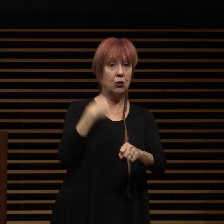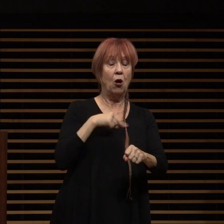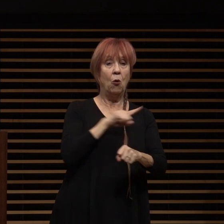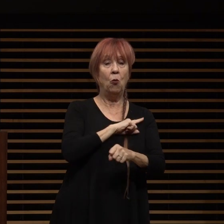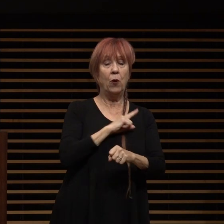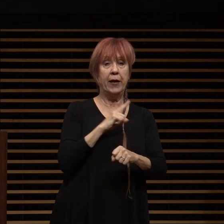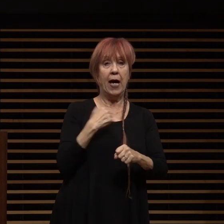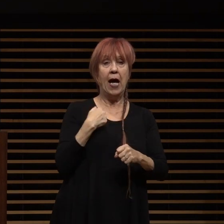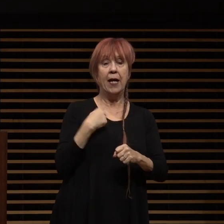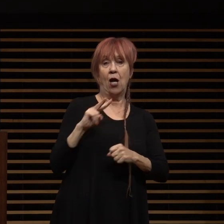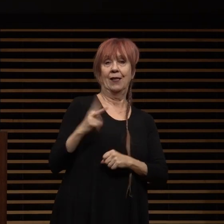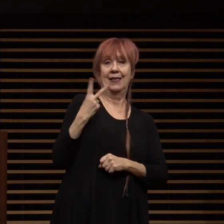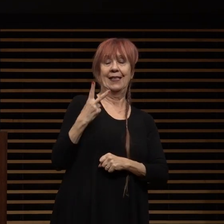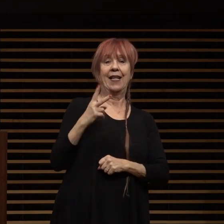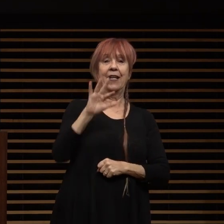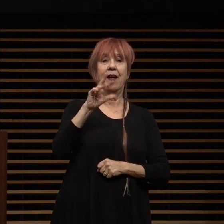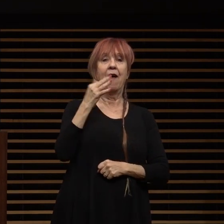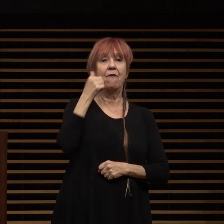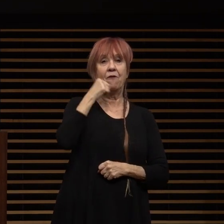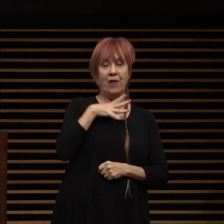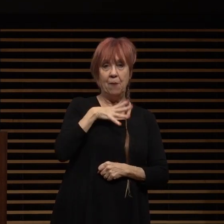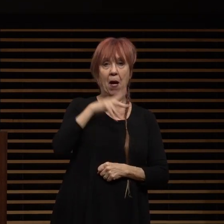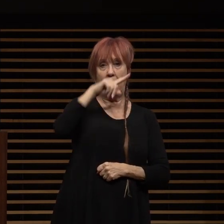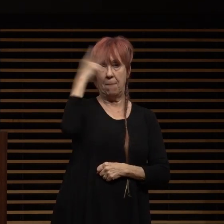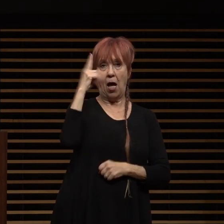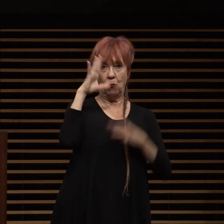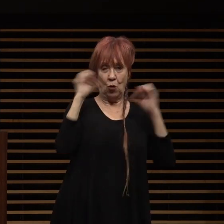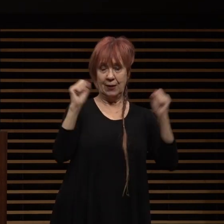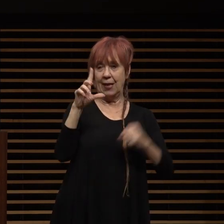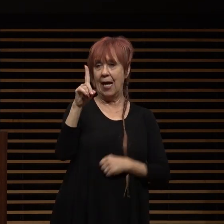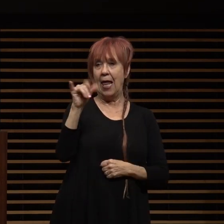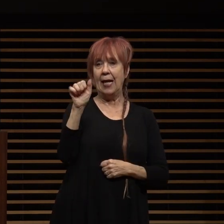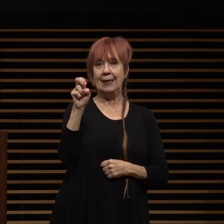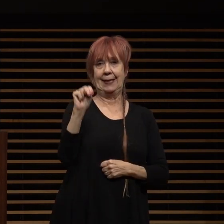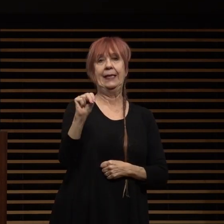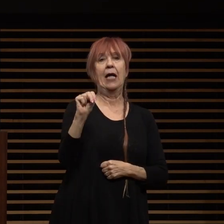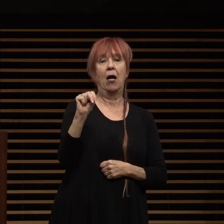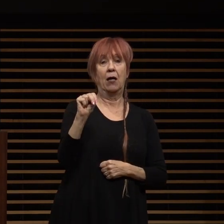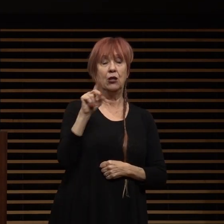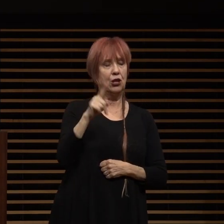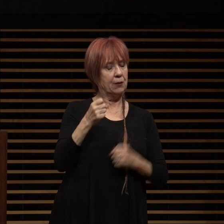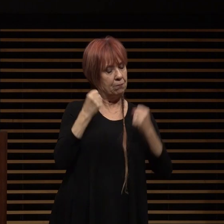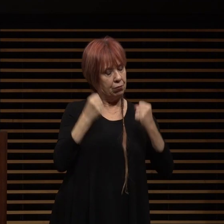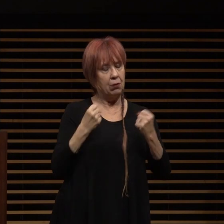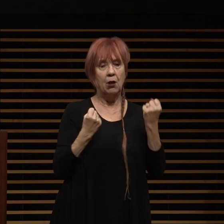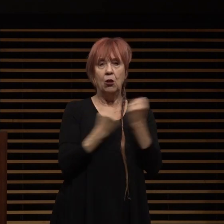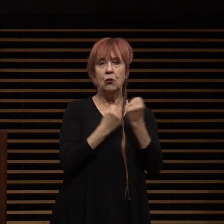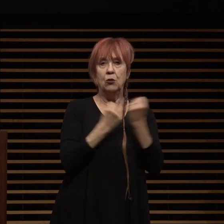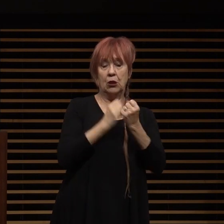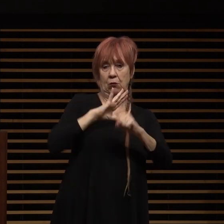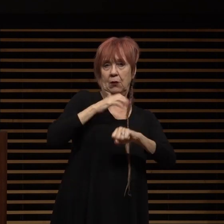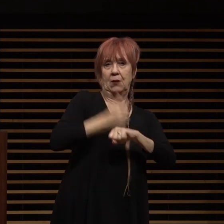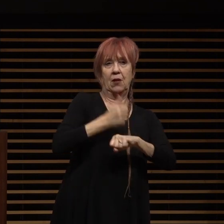we had our second female black president dion shelton who strongly advocated for the creation